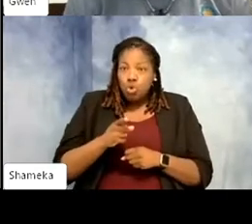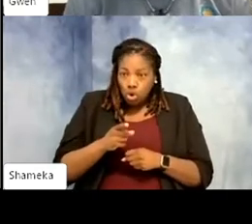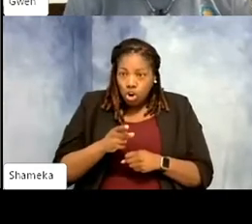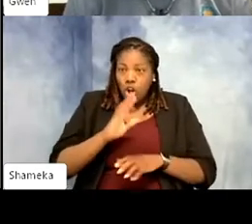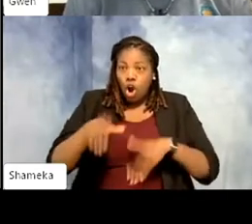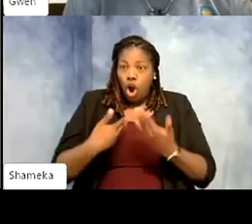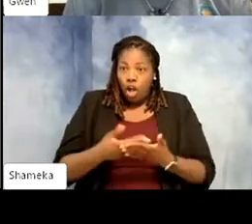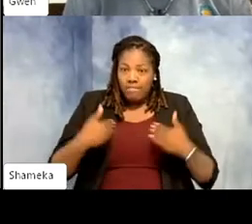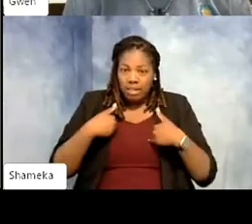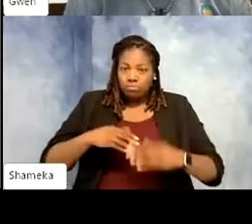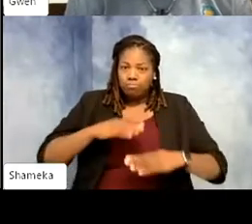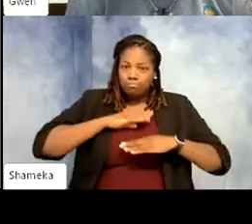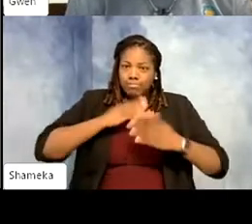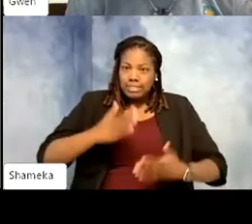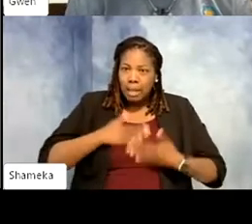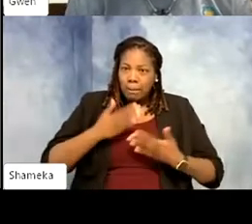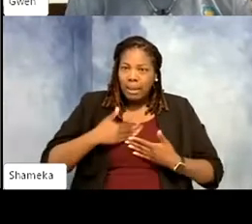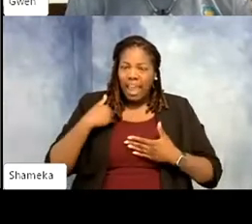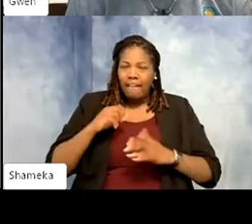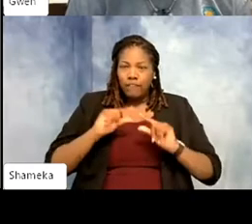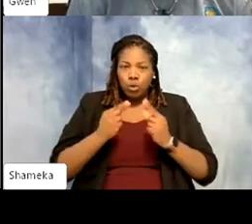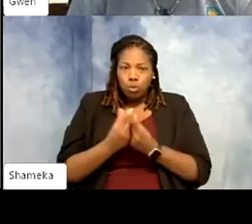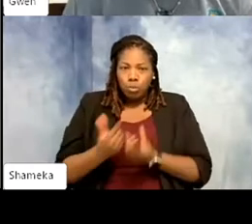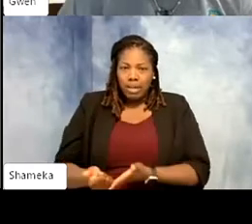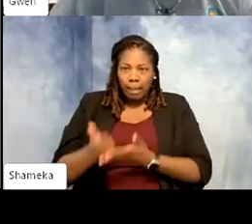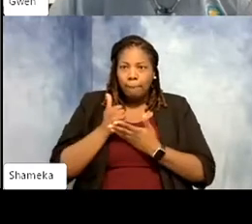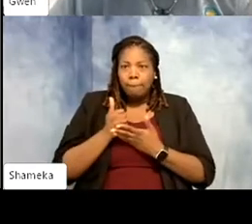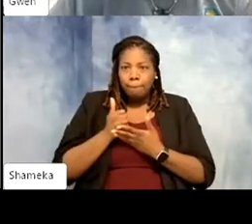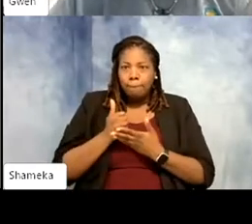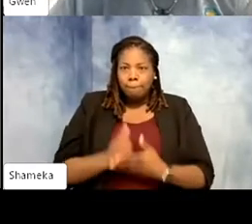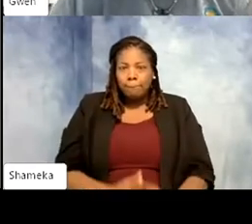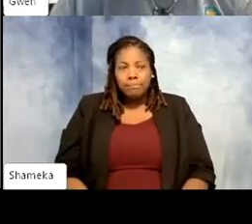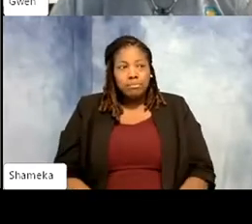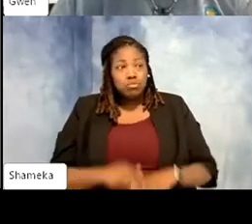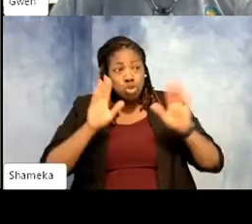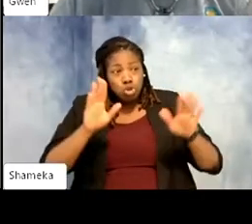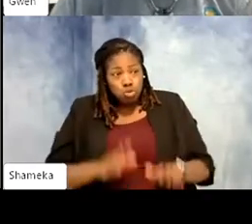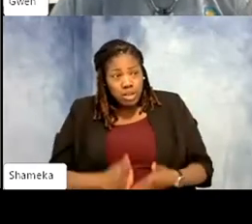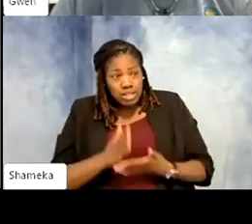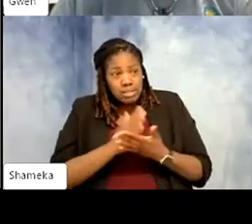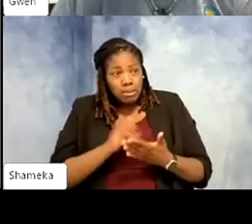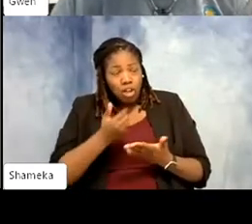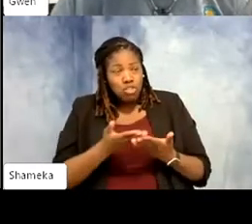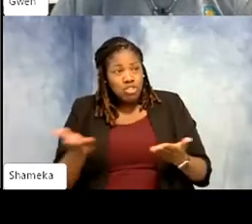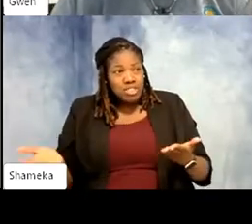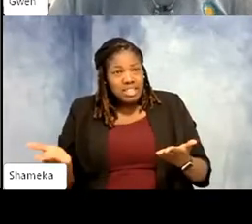so that helps to have a committee to help us get those things done. Shellie: that's great and so some of these other things were like cleaning and